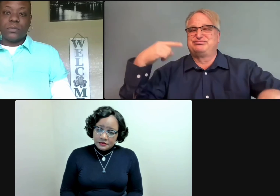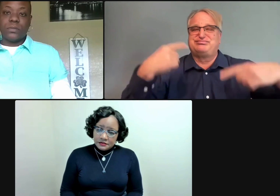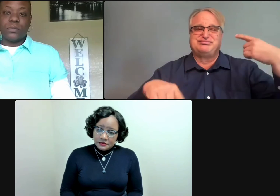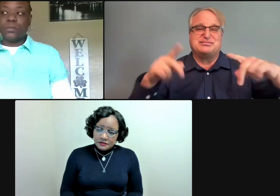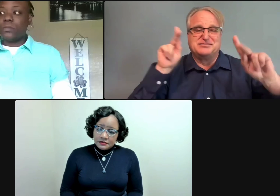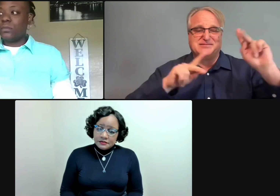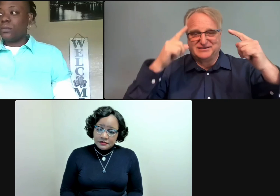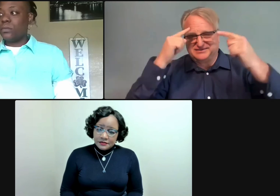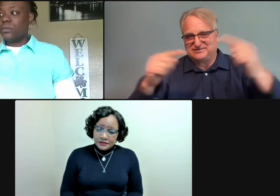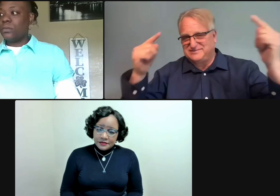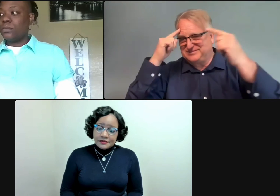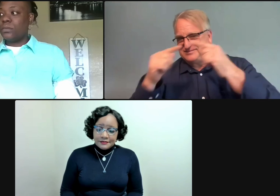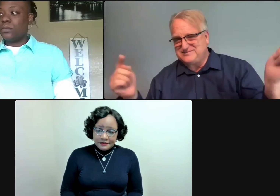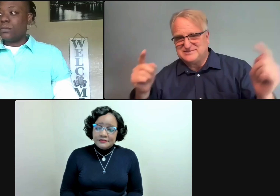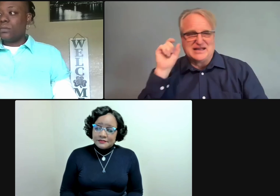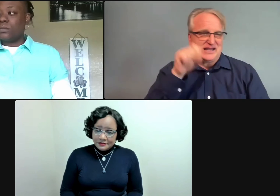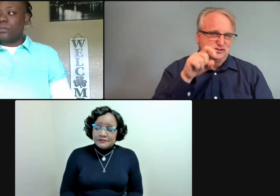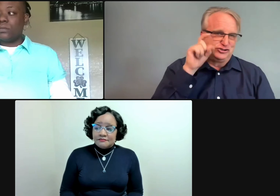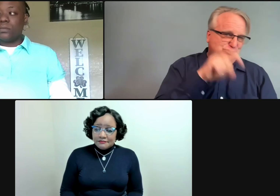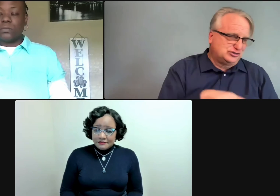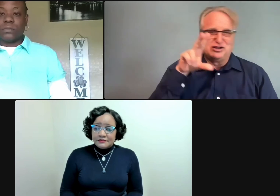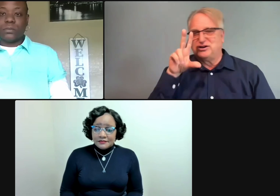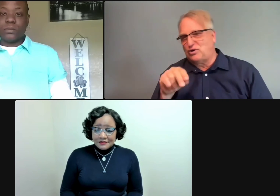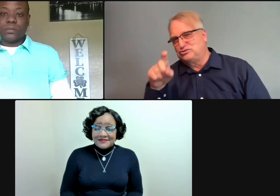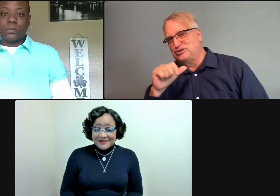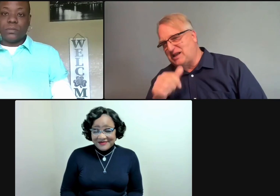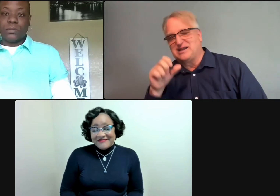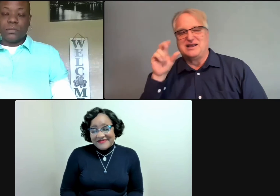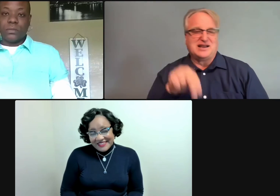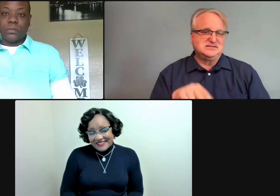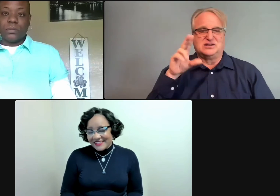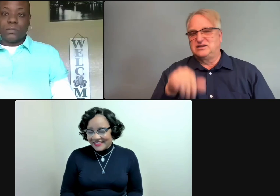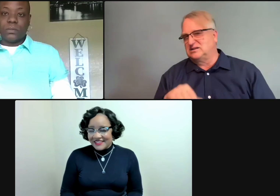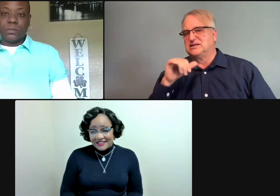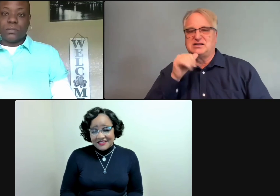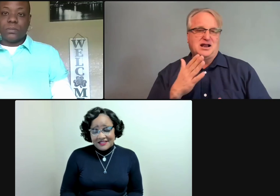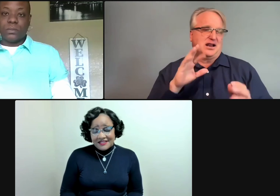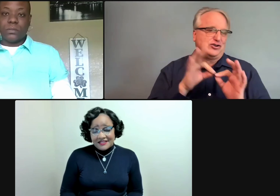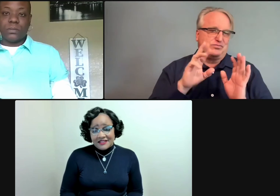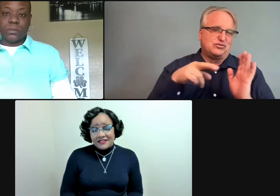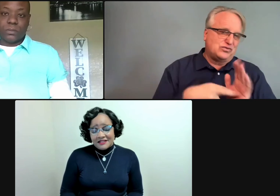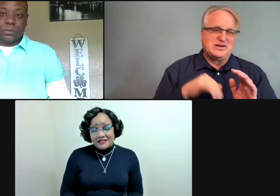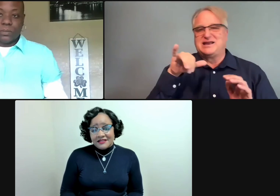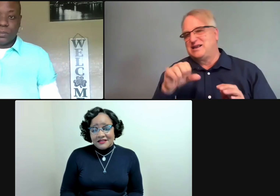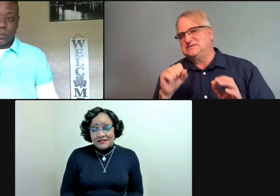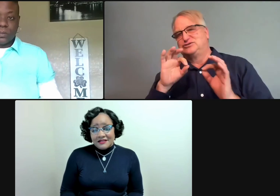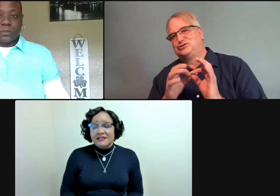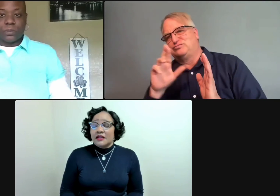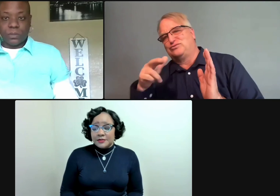And there are strong opinions on many different fronts about whether that should happen or not. The definition of an interpreter's role